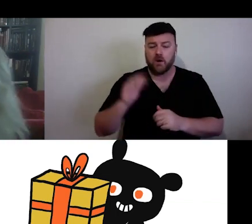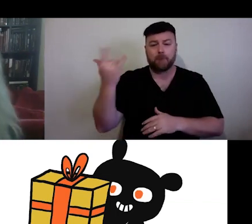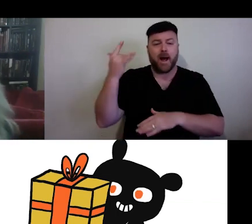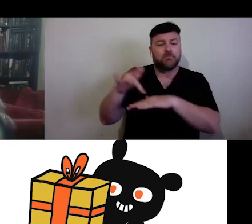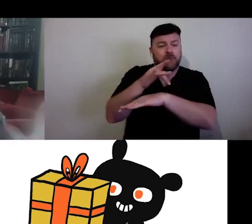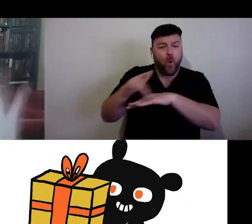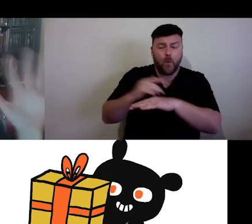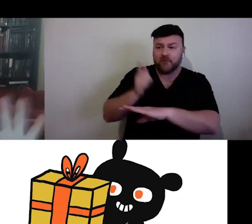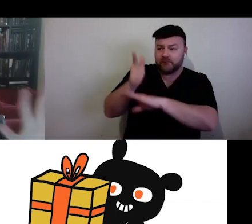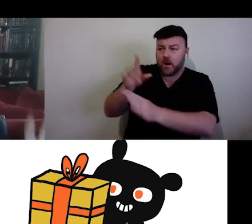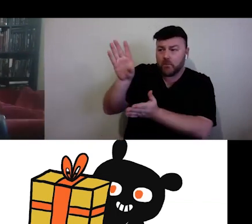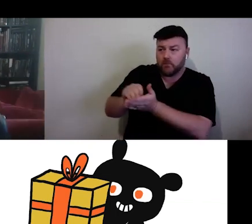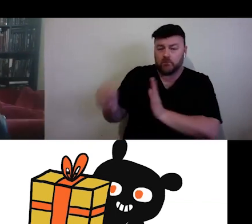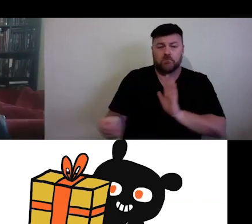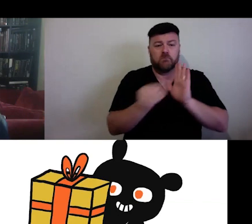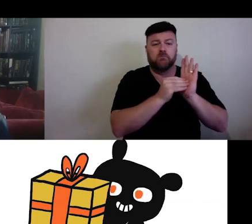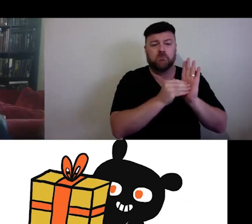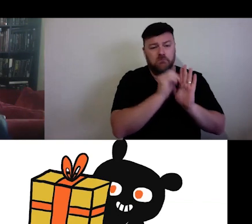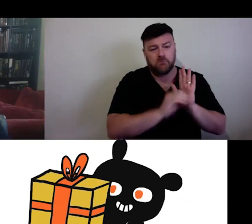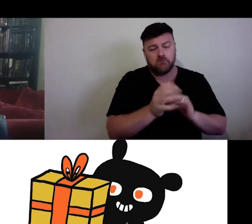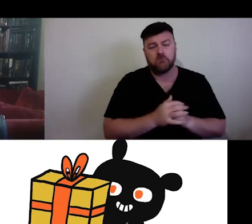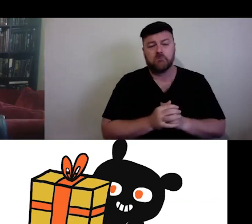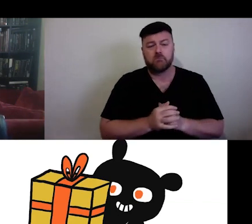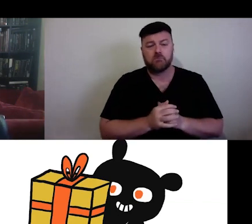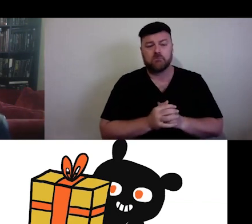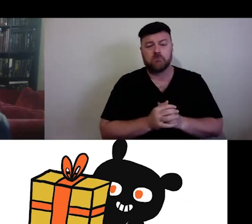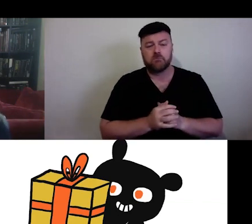once you have got the rights sorted.